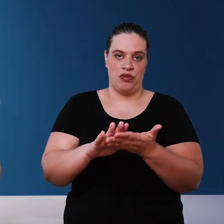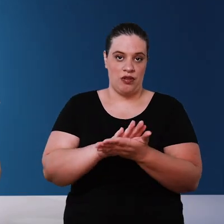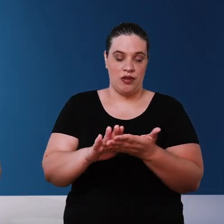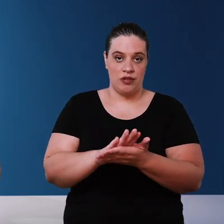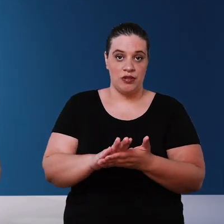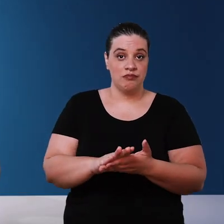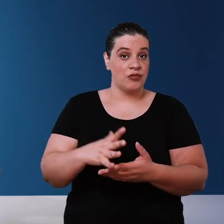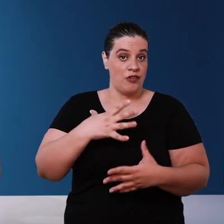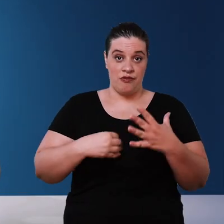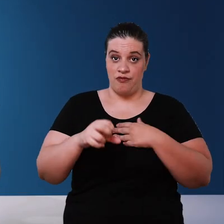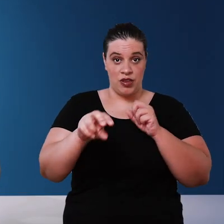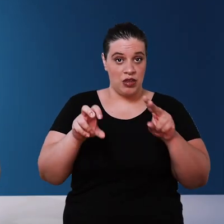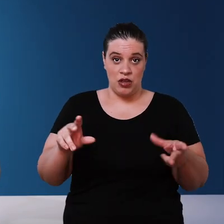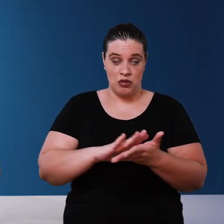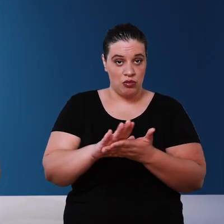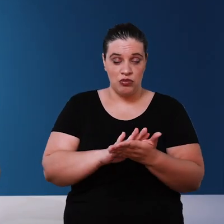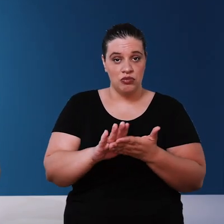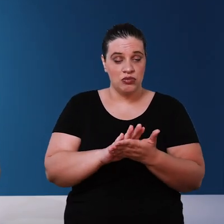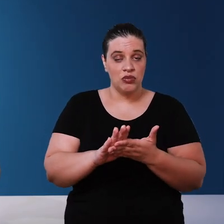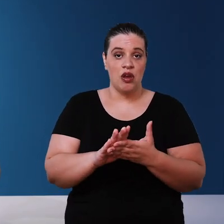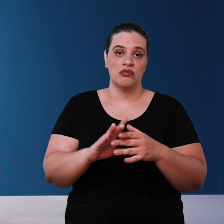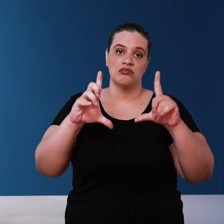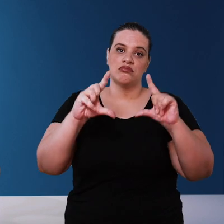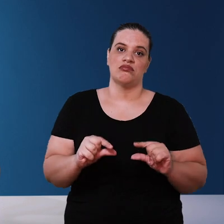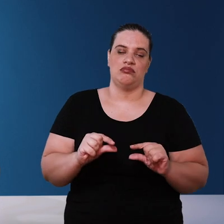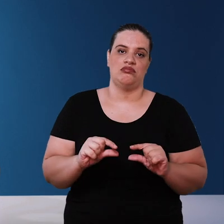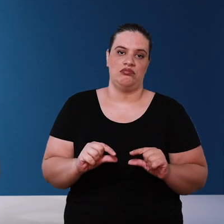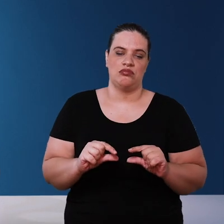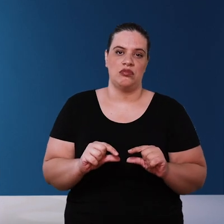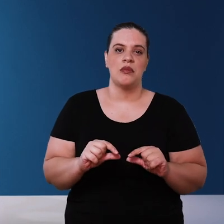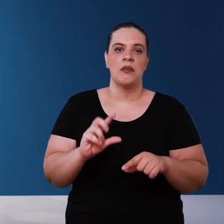not being able to reproduce there is no continuity in contamination but